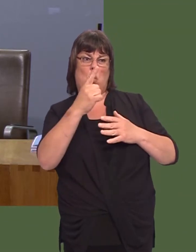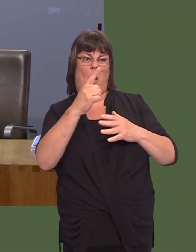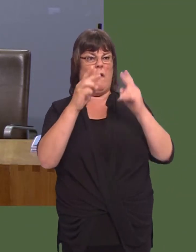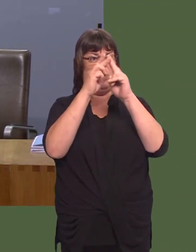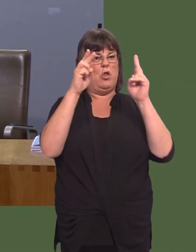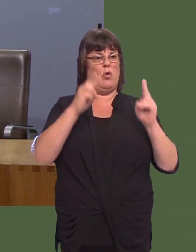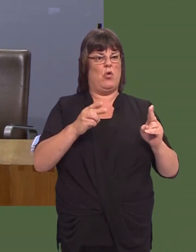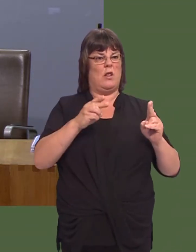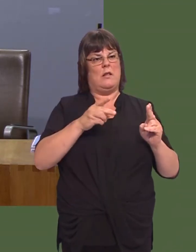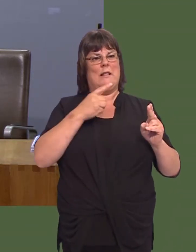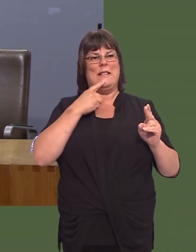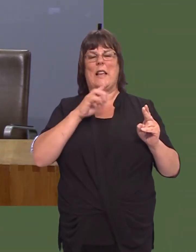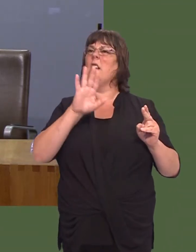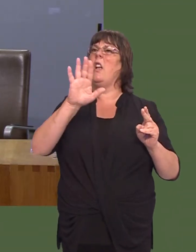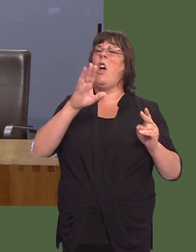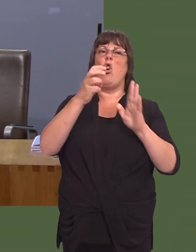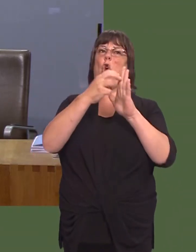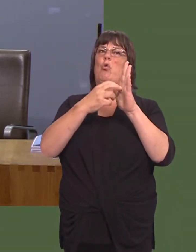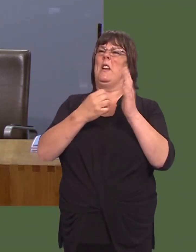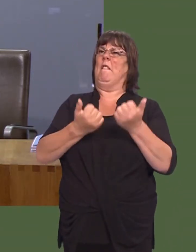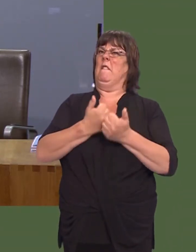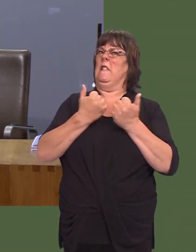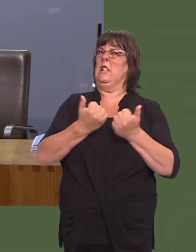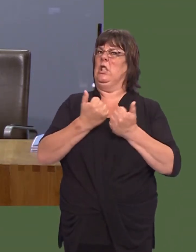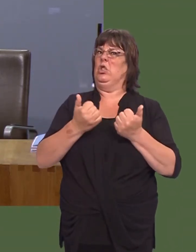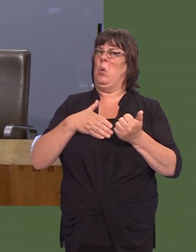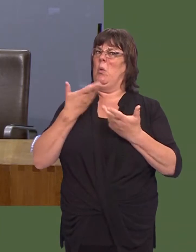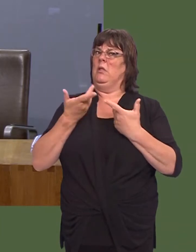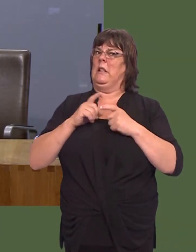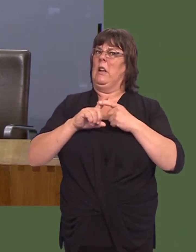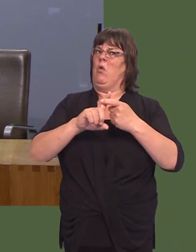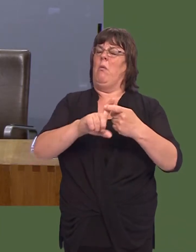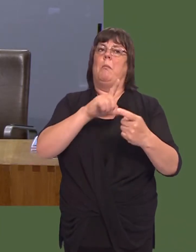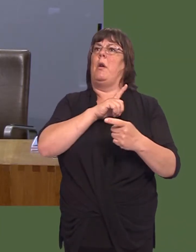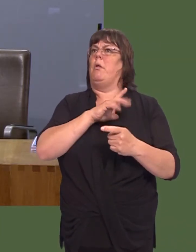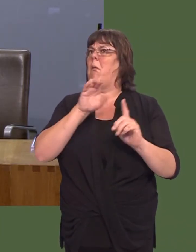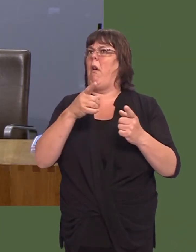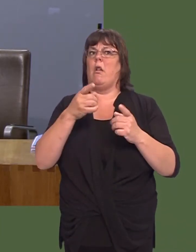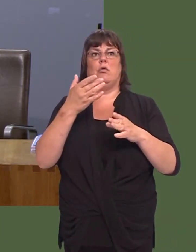across Wales handing in their contracts, saying that they want to terminate contractsóusually because of recruitment problems.